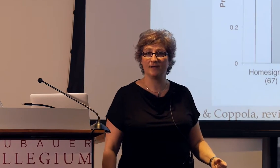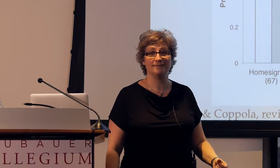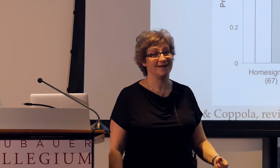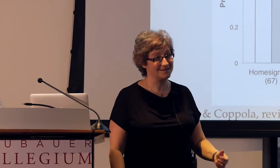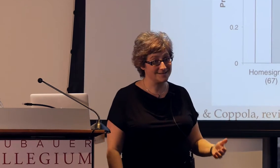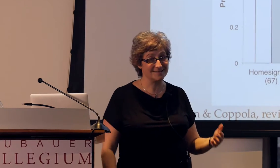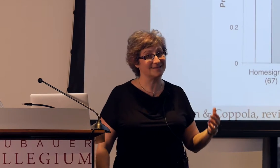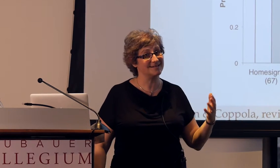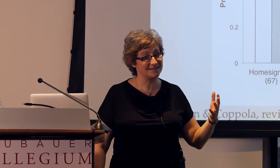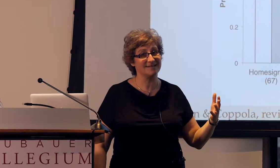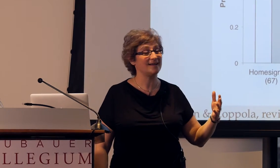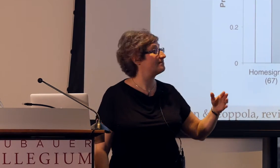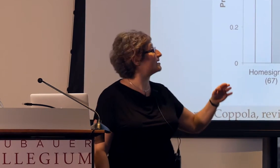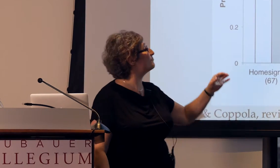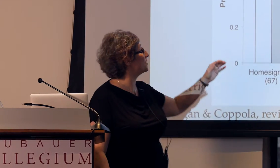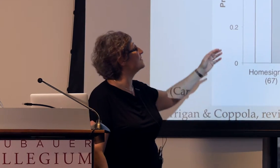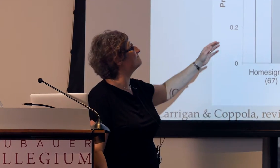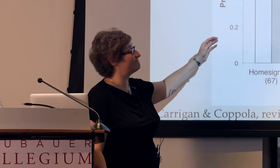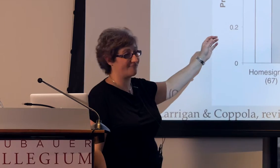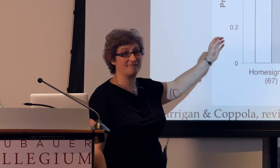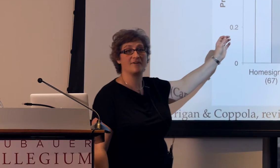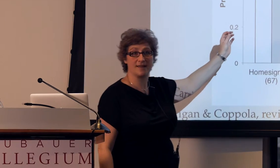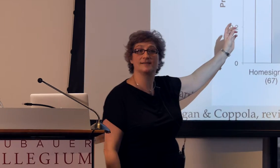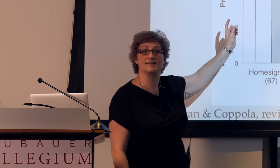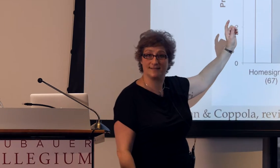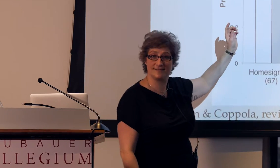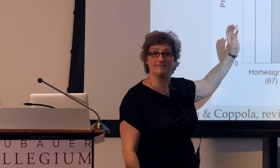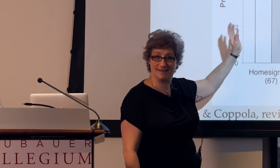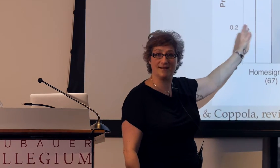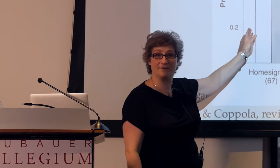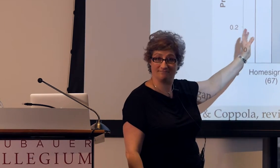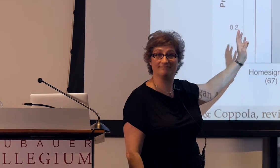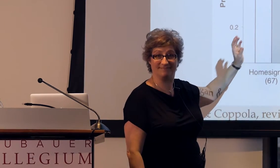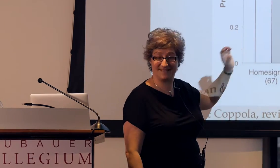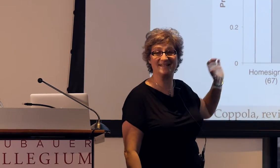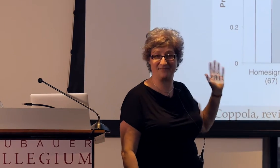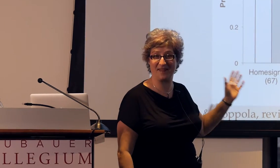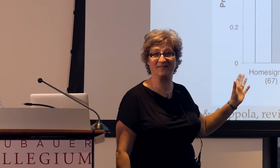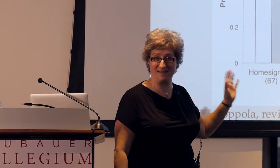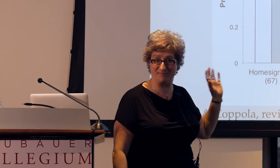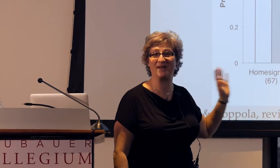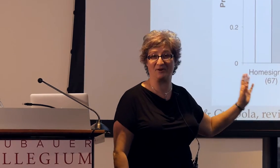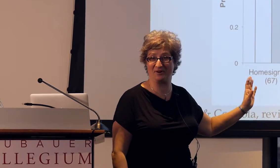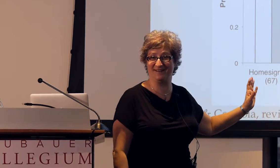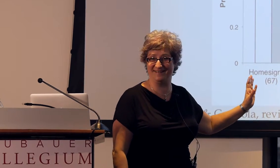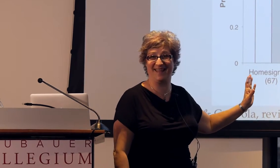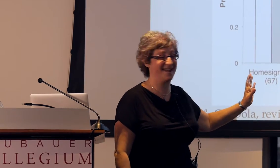Not just statistically, but like pretty freaking significantly better, okay.